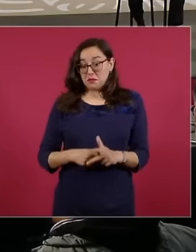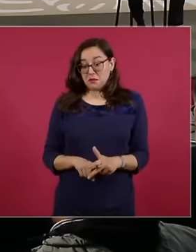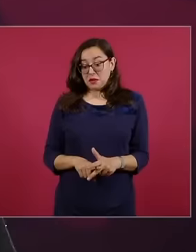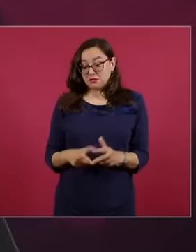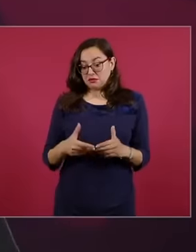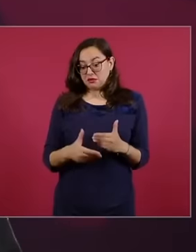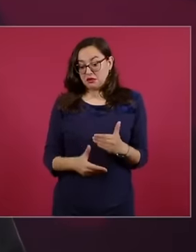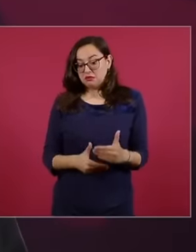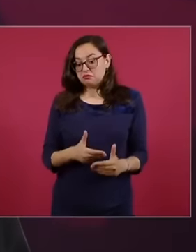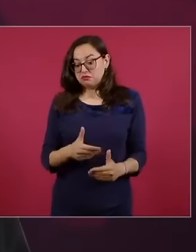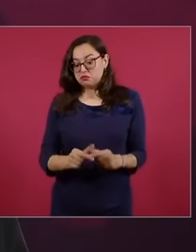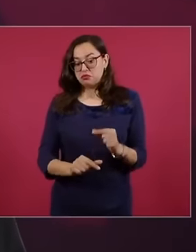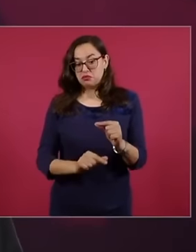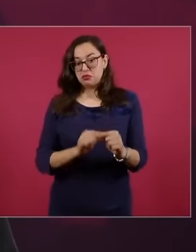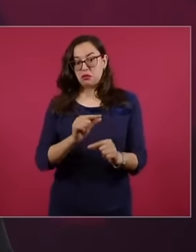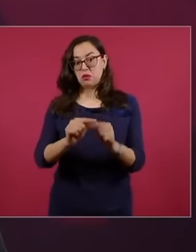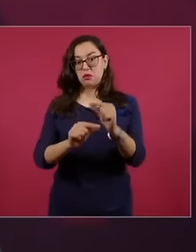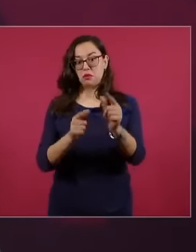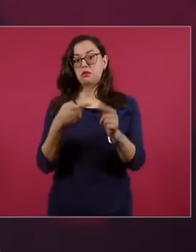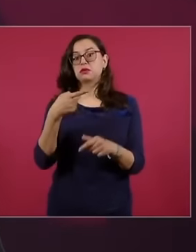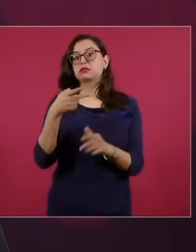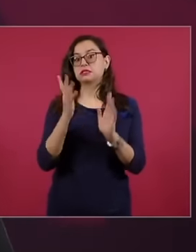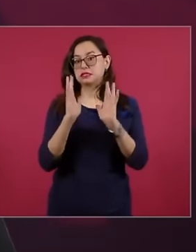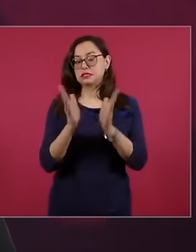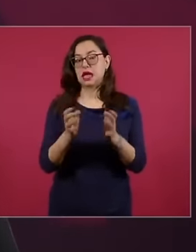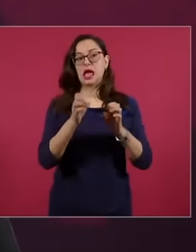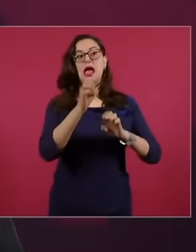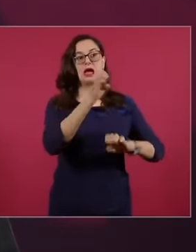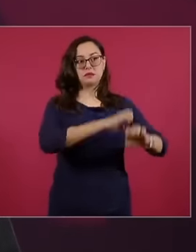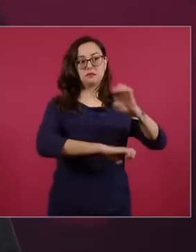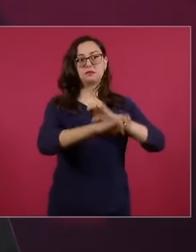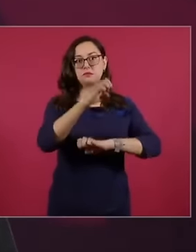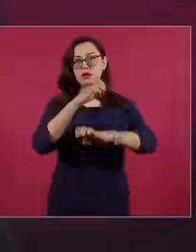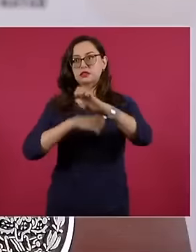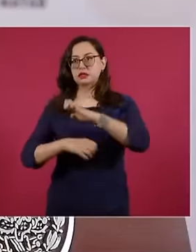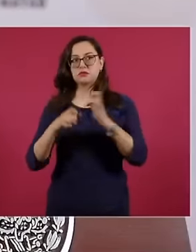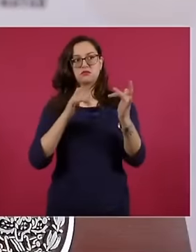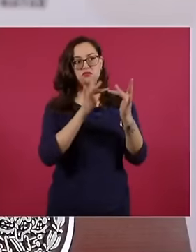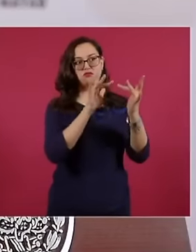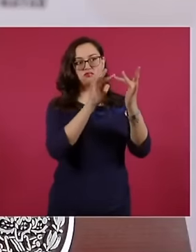we have agreements with several companies to gradually increase regional cargo and